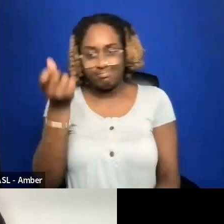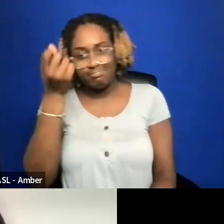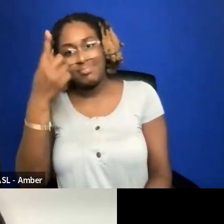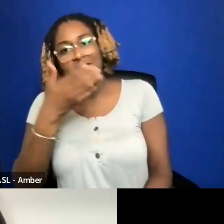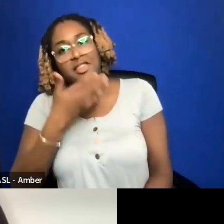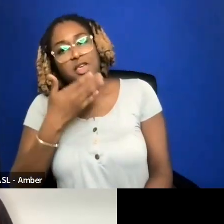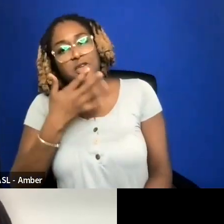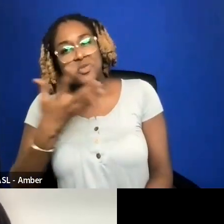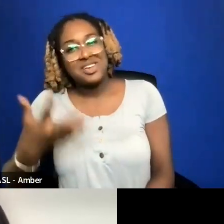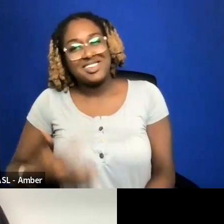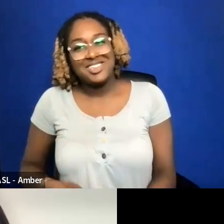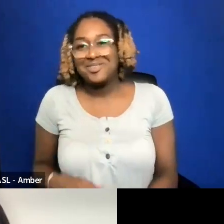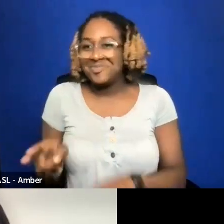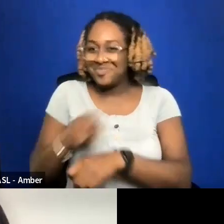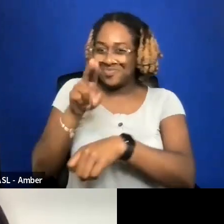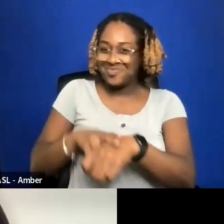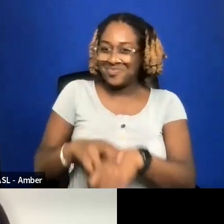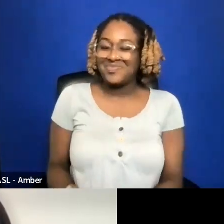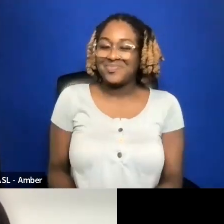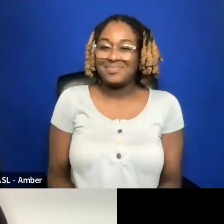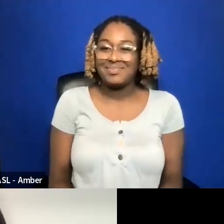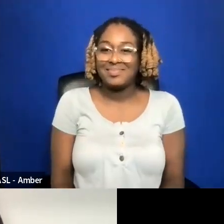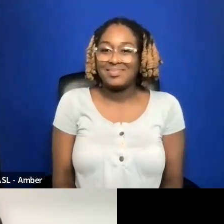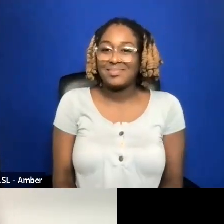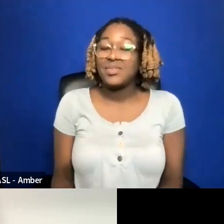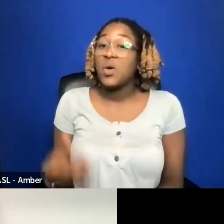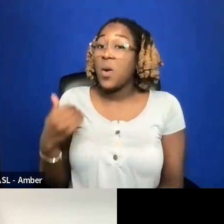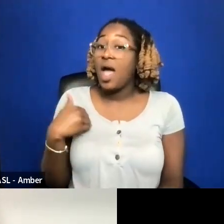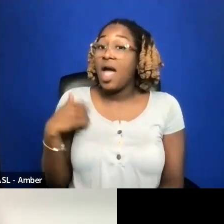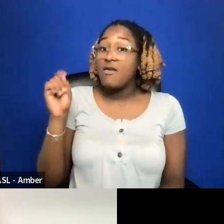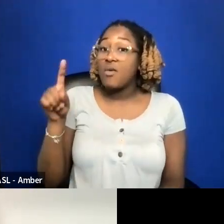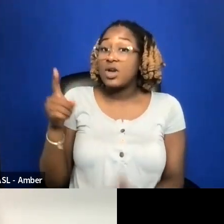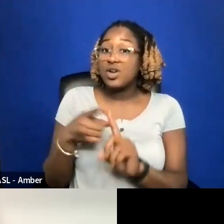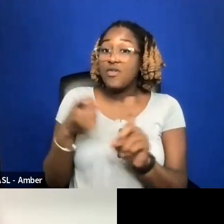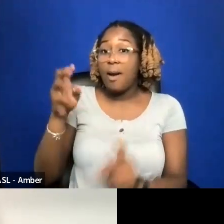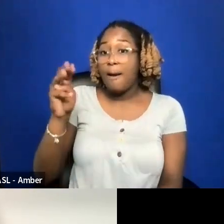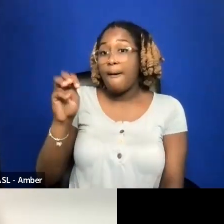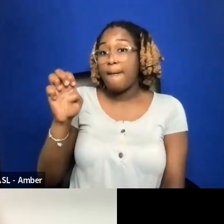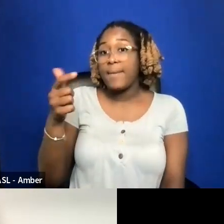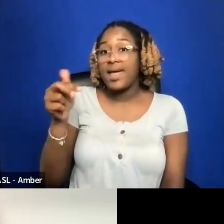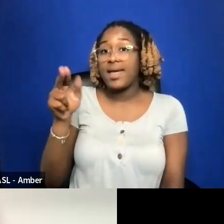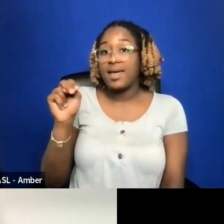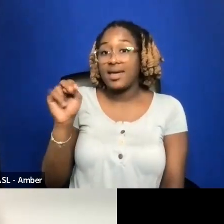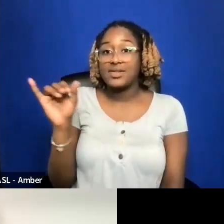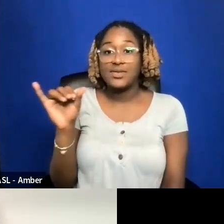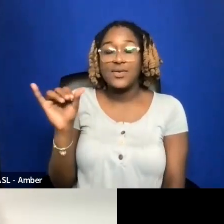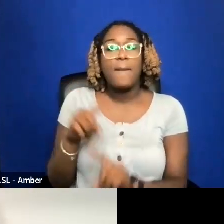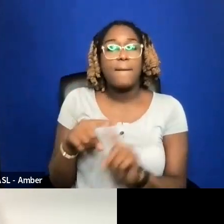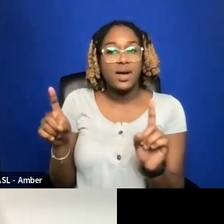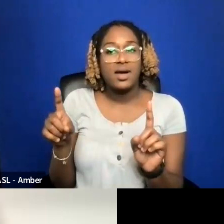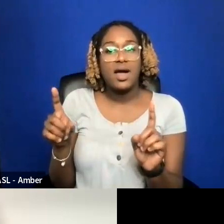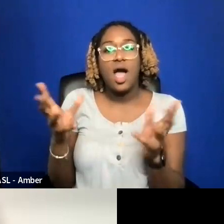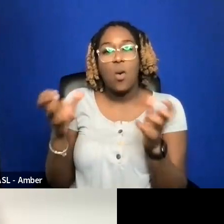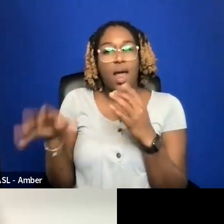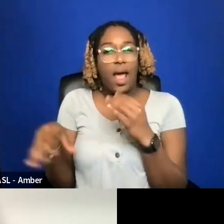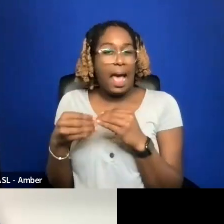DOE HAVE A QUESTION FROM MEGAN AS WELL. I WANTED TO PIGGY BACK A LITTLE BIT ON WHAT ALLEN SAID.